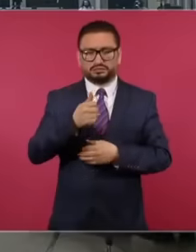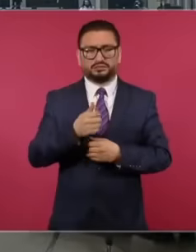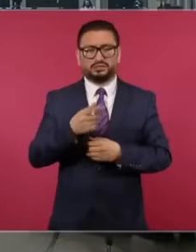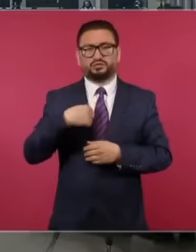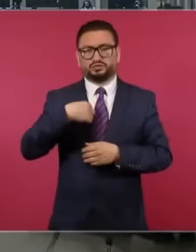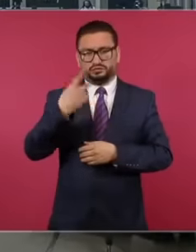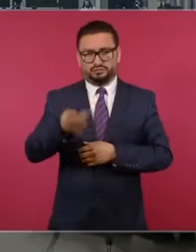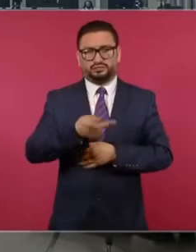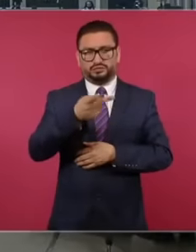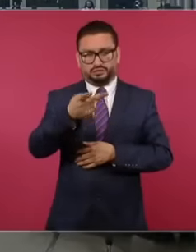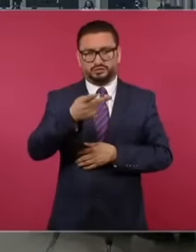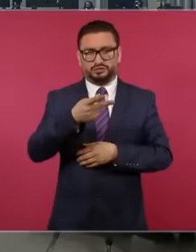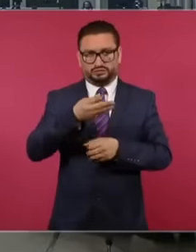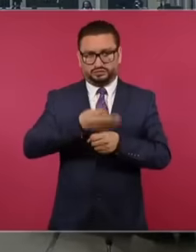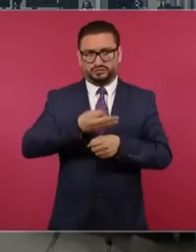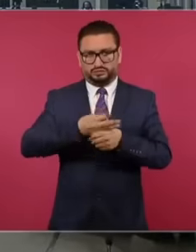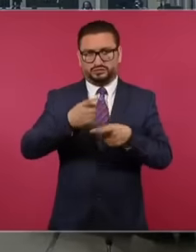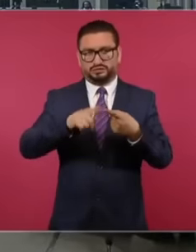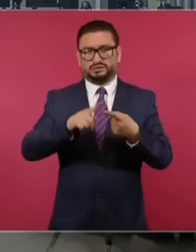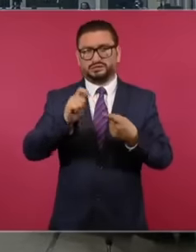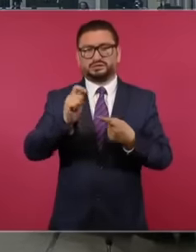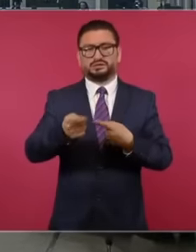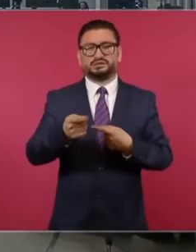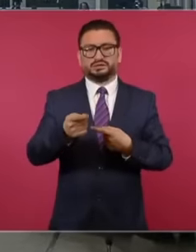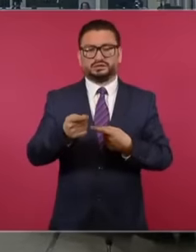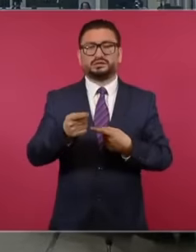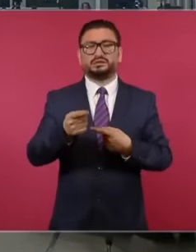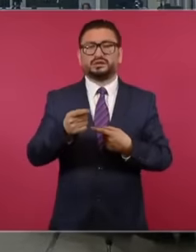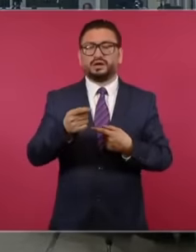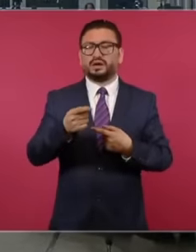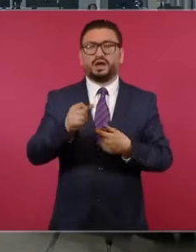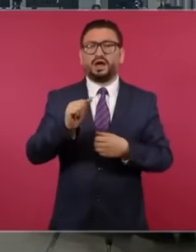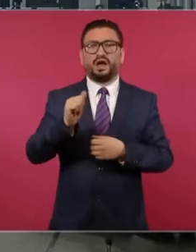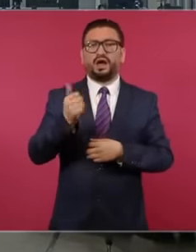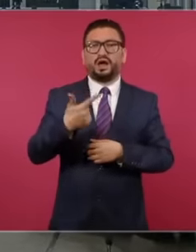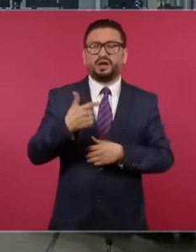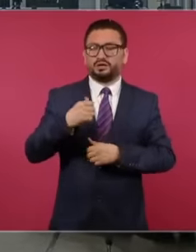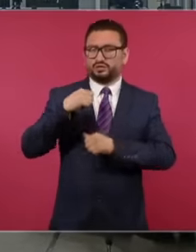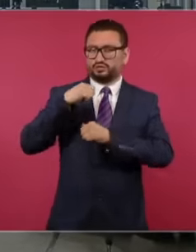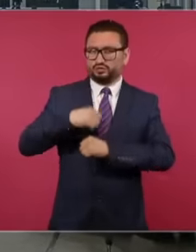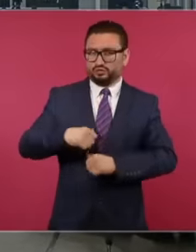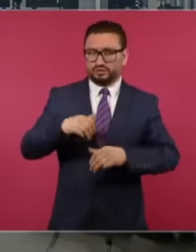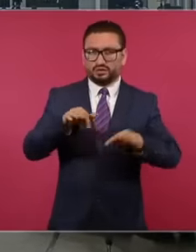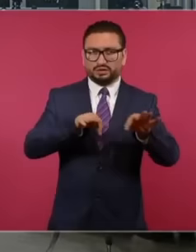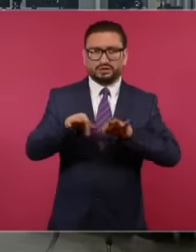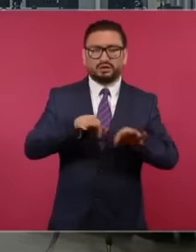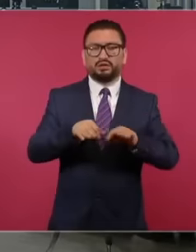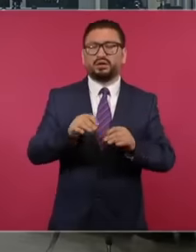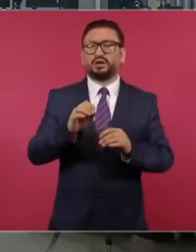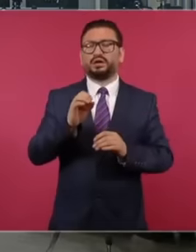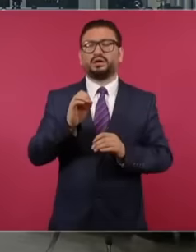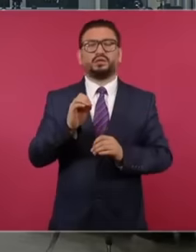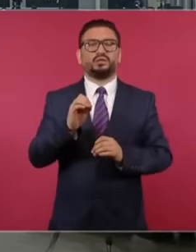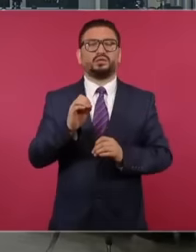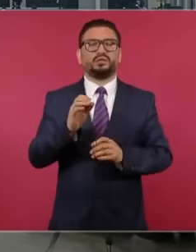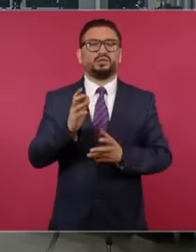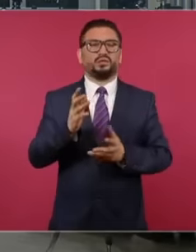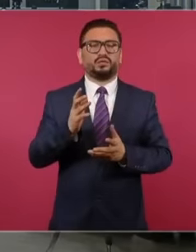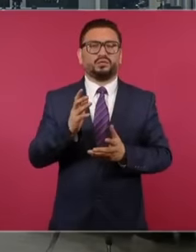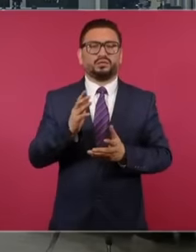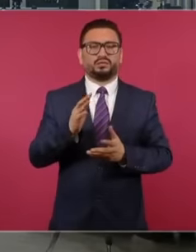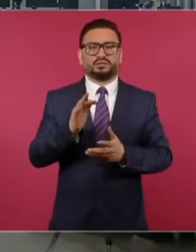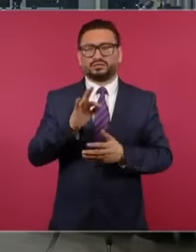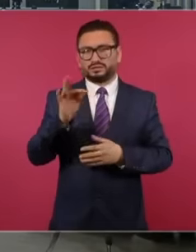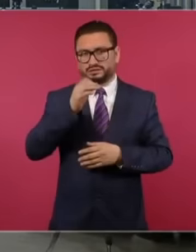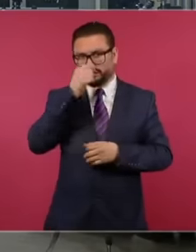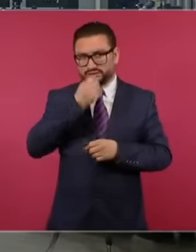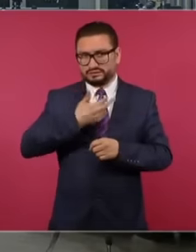in this first case is if there is any labor authority or the Secretary of the Treasury or the